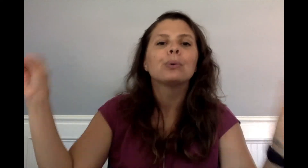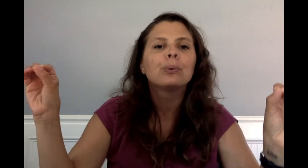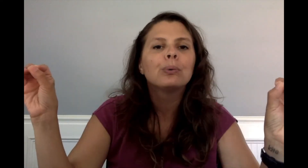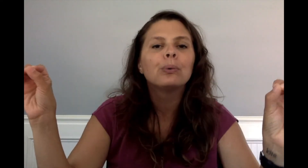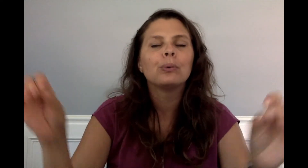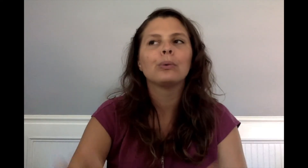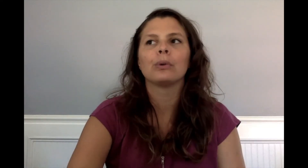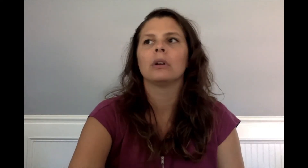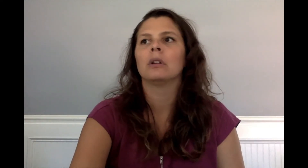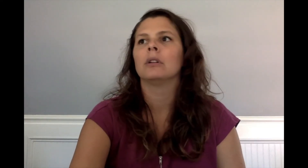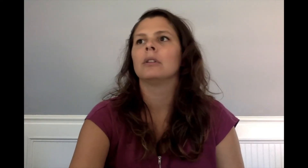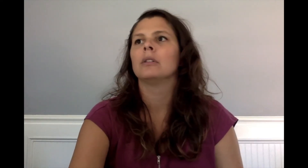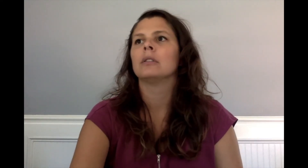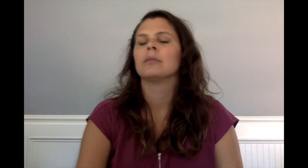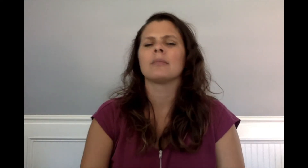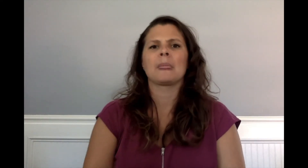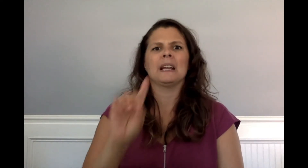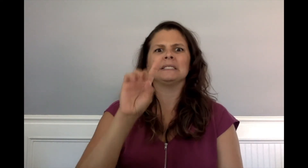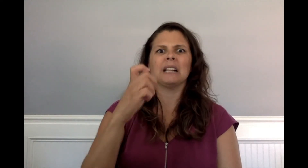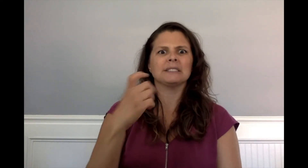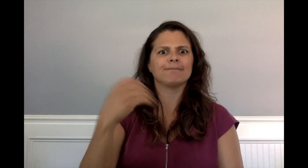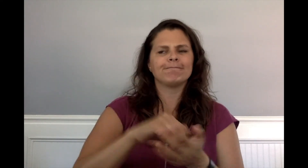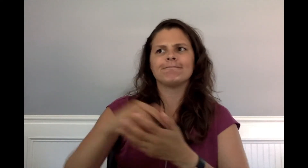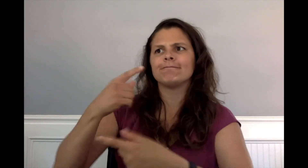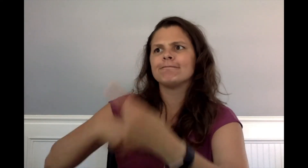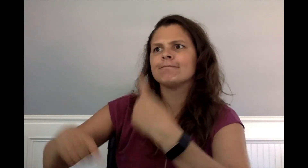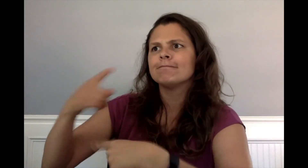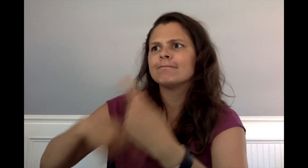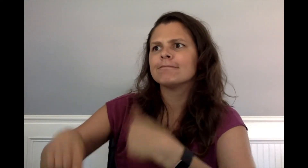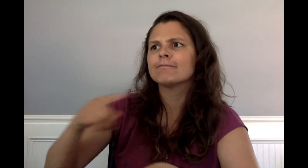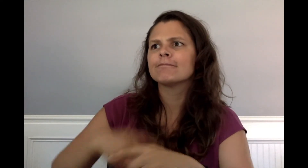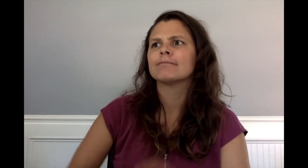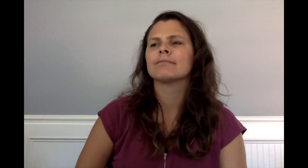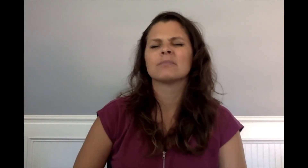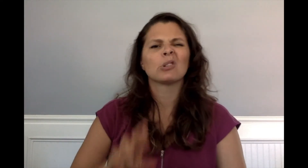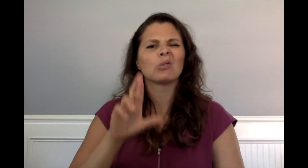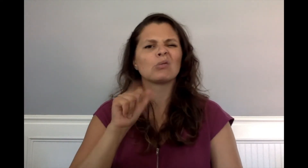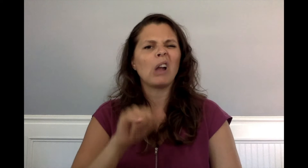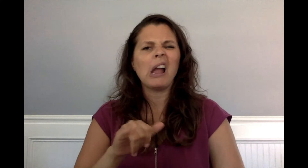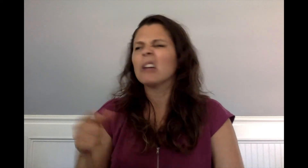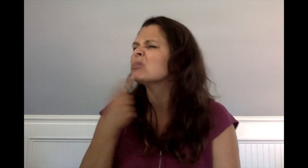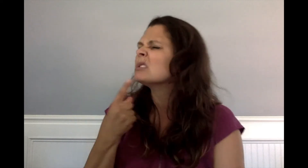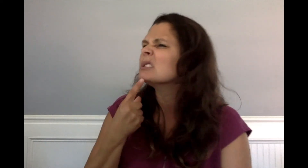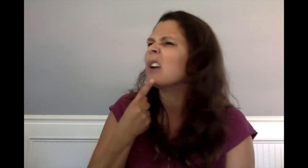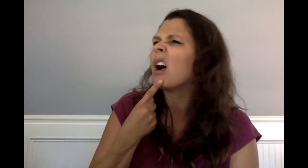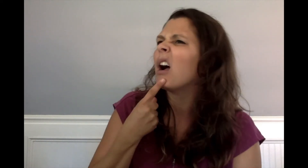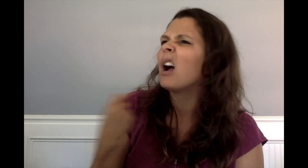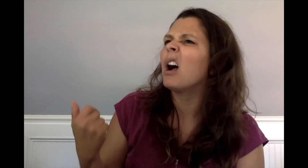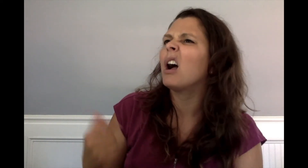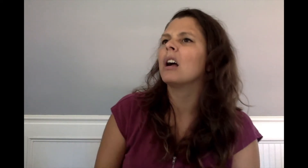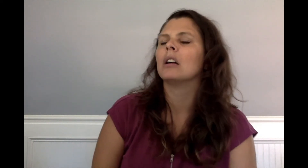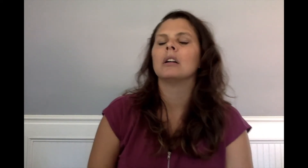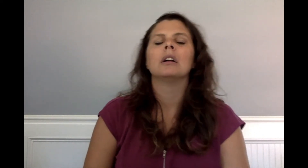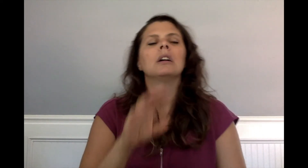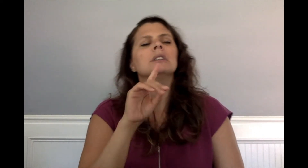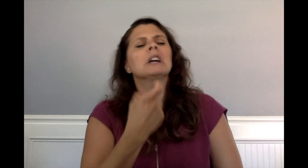"She's not going to tell you anything!" Dex signed to Aggie. "What did you say?" Ray asked.